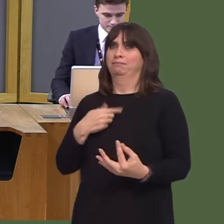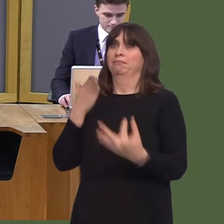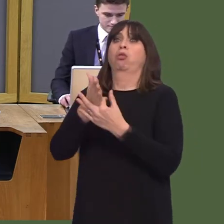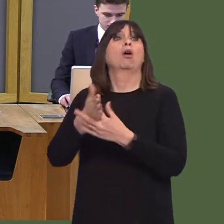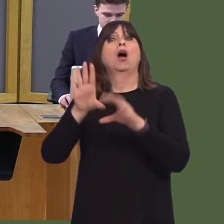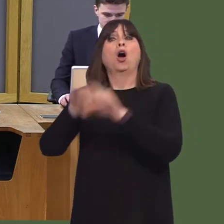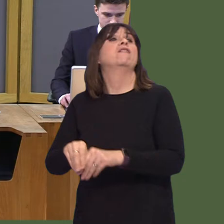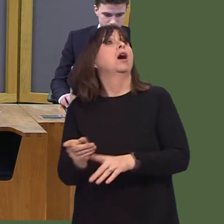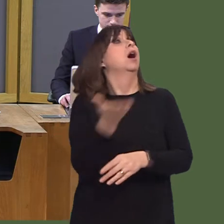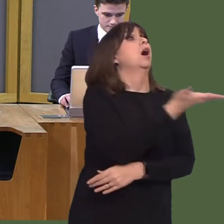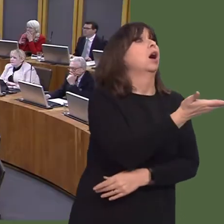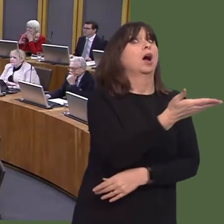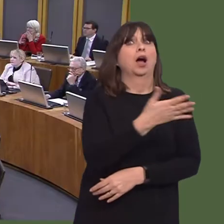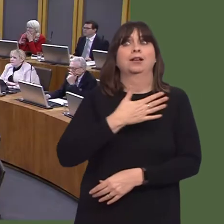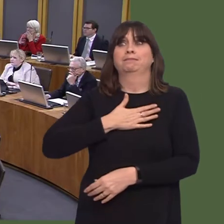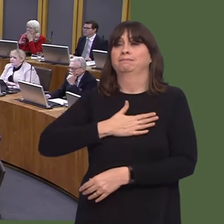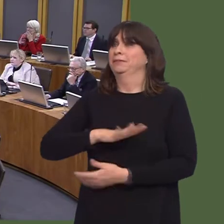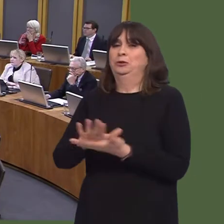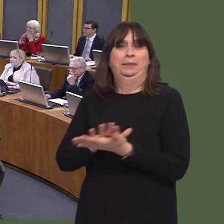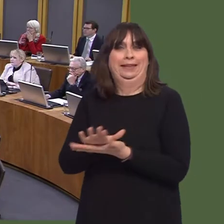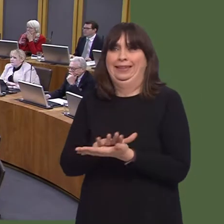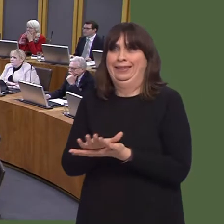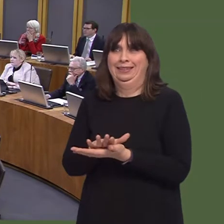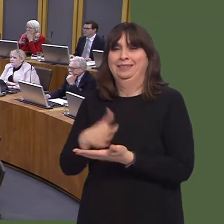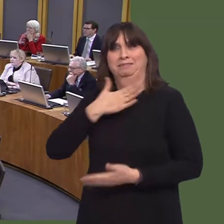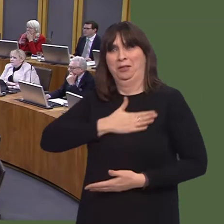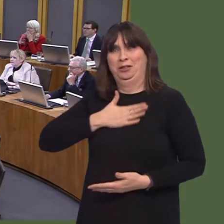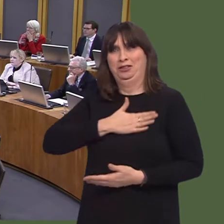In the late 1980s and early 1990s, the policy pursued by his party was to replace well-paid